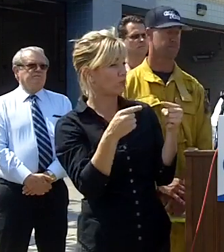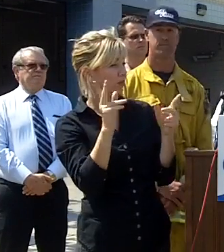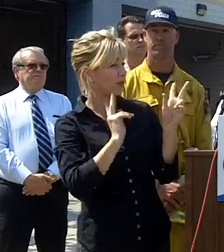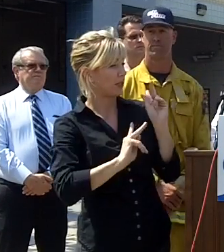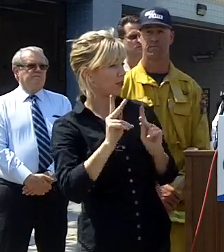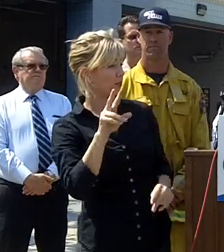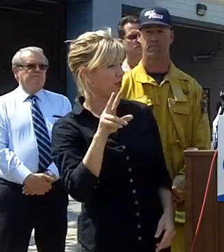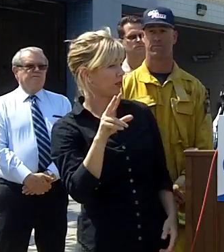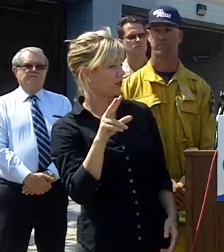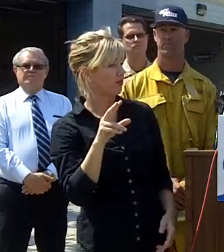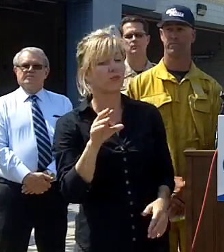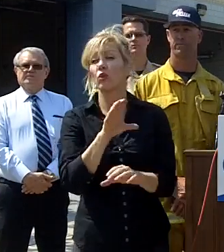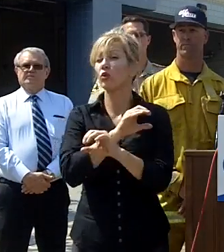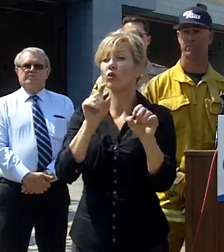I have no reports of any injuries